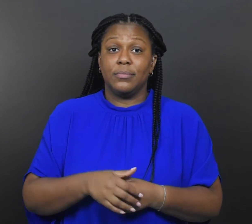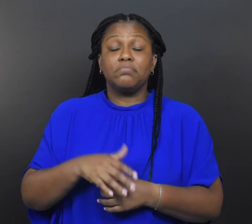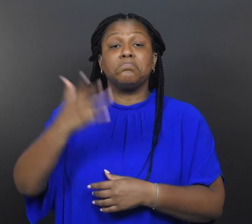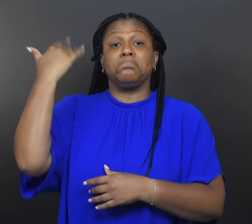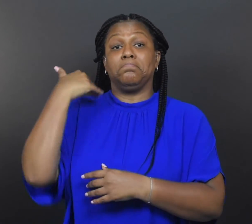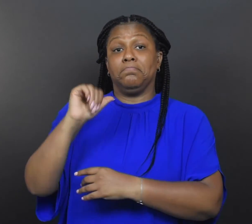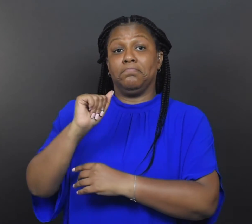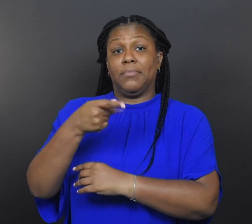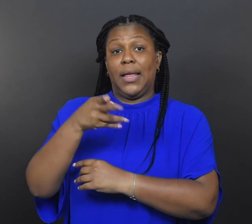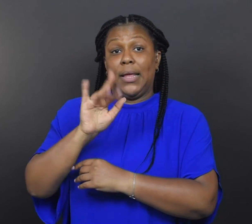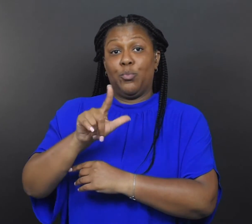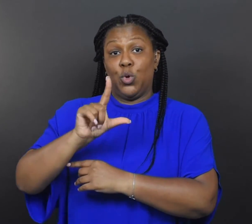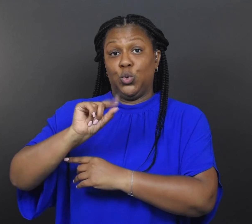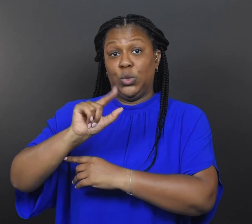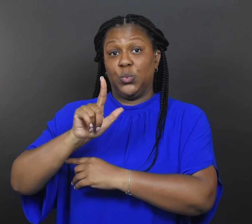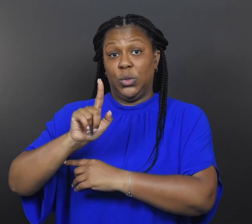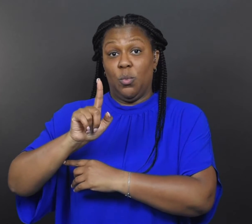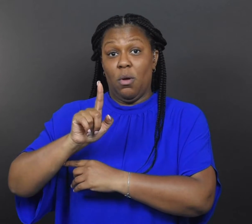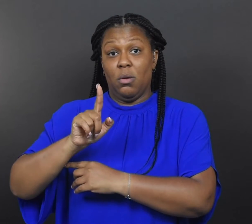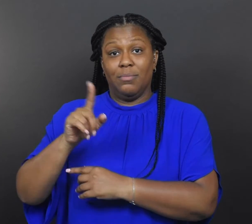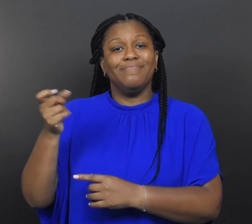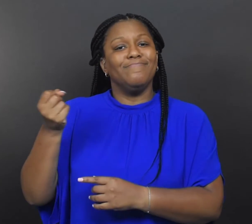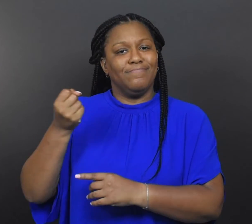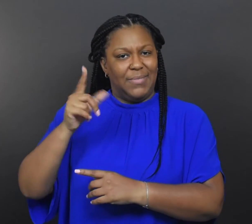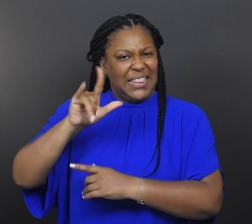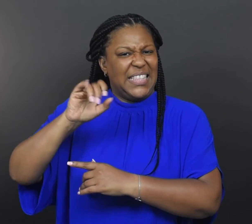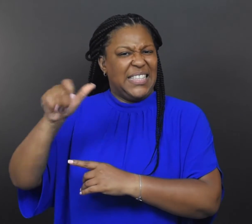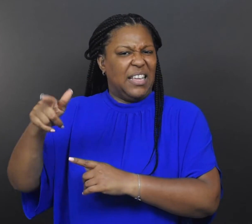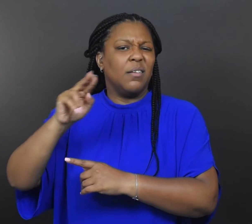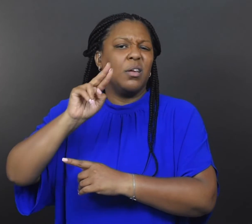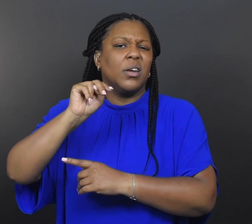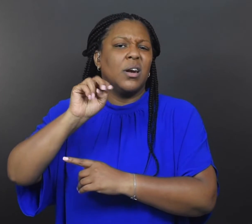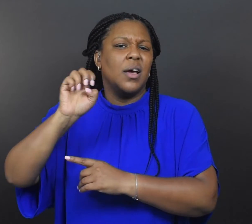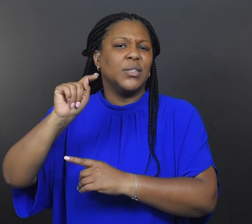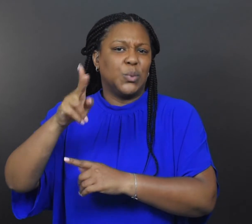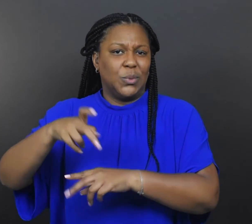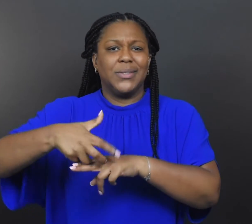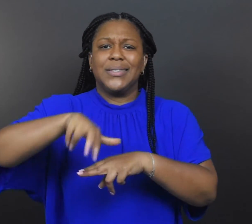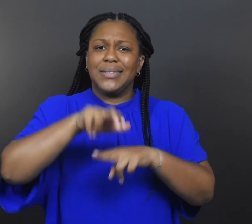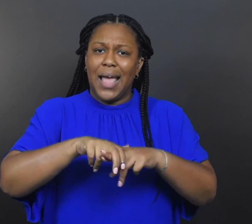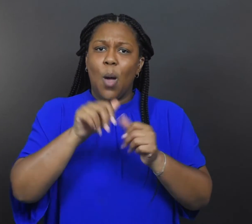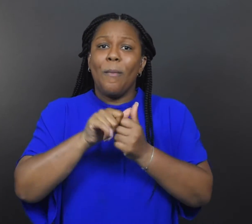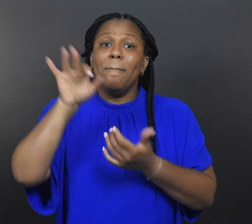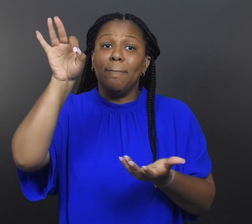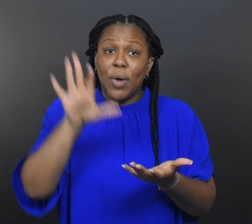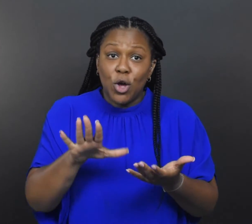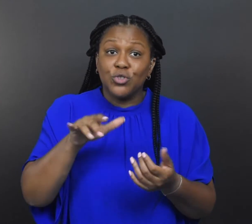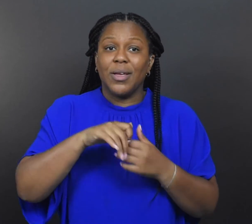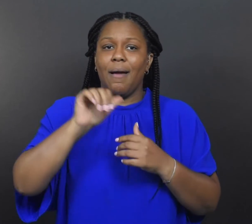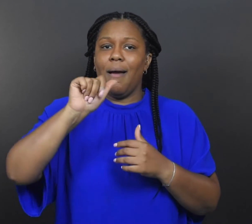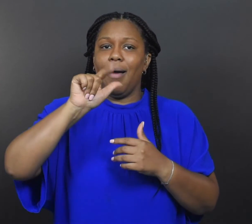In April 2021, she sat with pastors in Albany, Georgia, who held funerals for people who